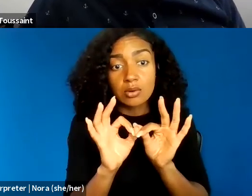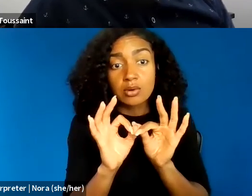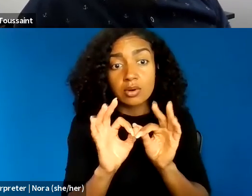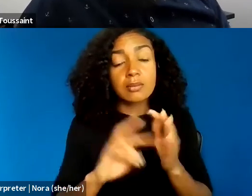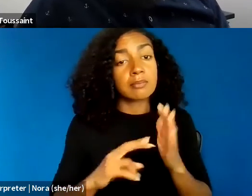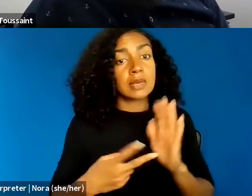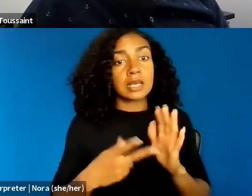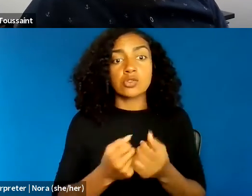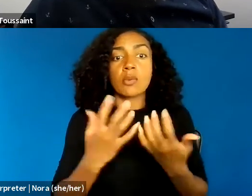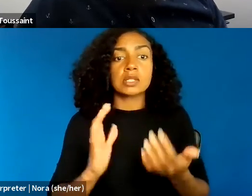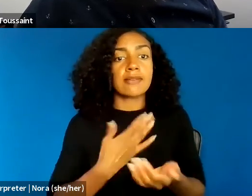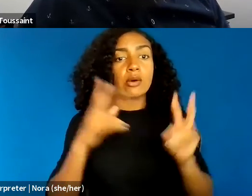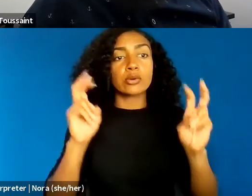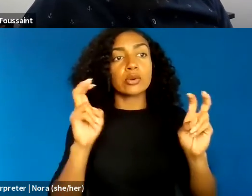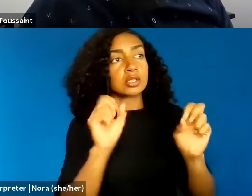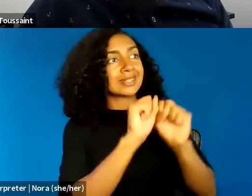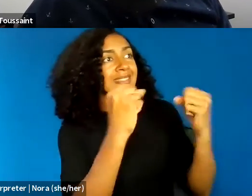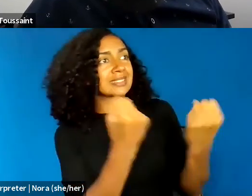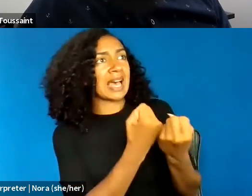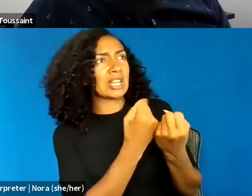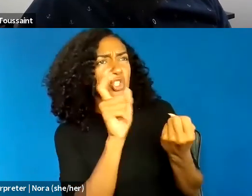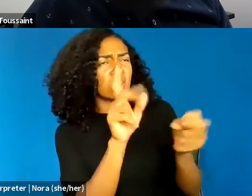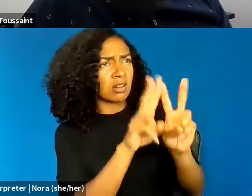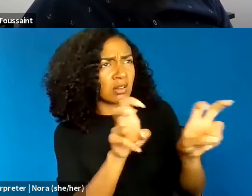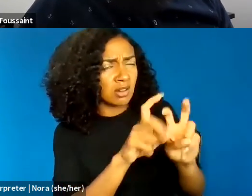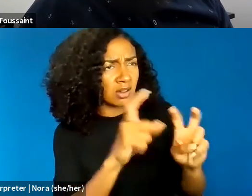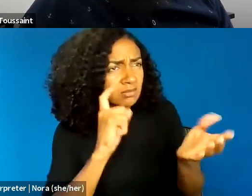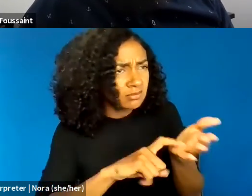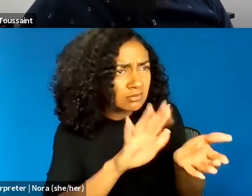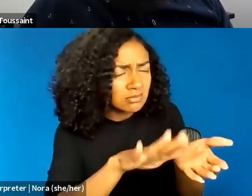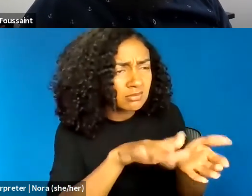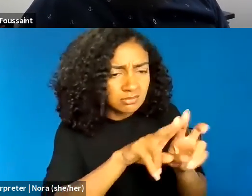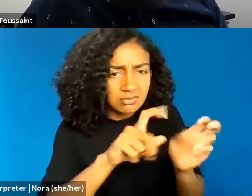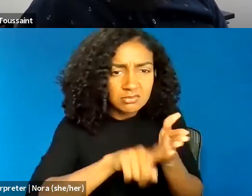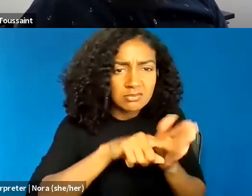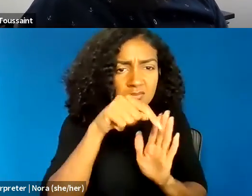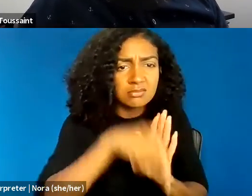must be called into question. If the words "Black lives matter" and the peaceful assembly of protestors